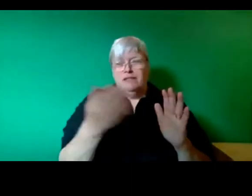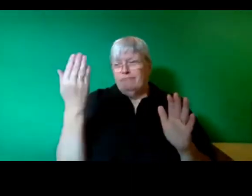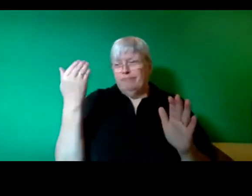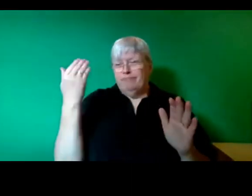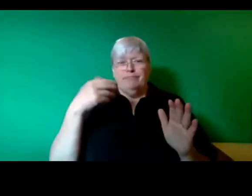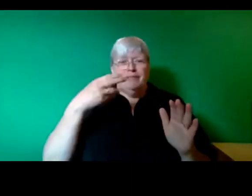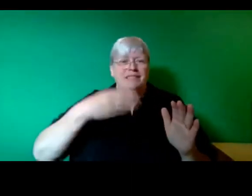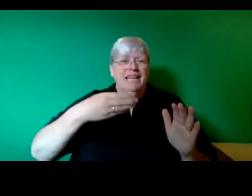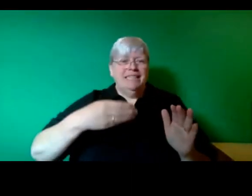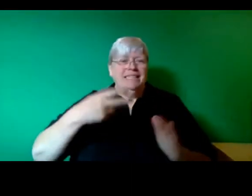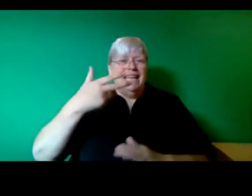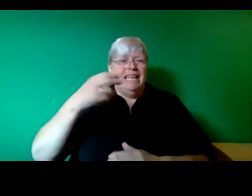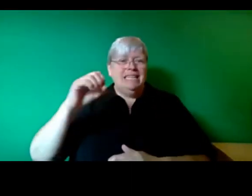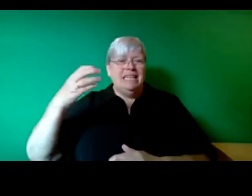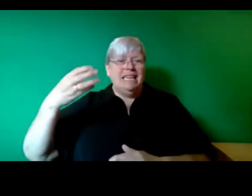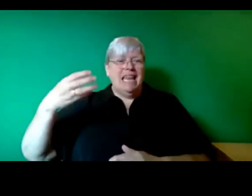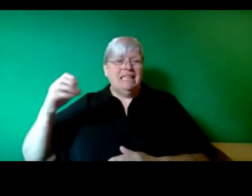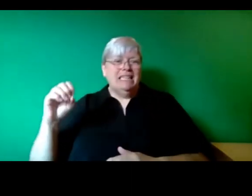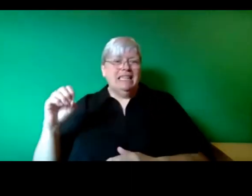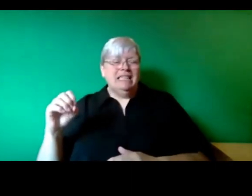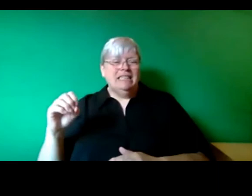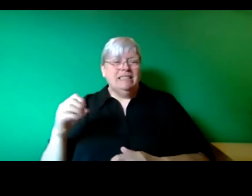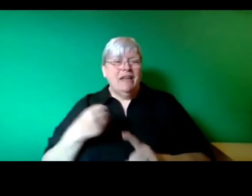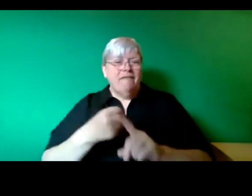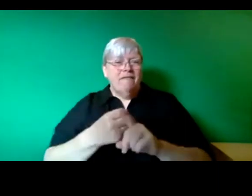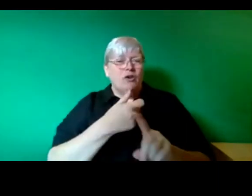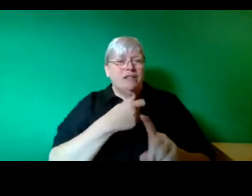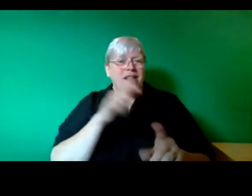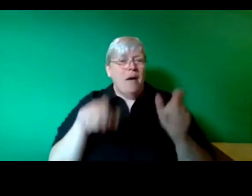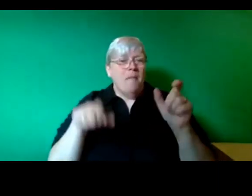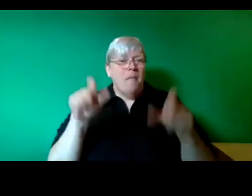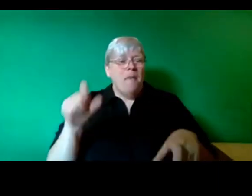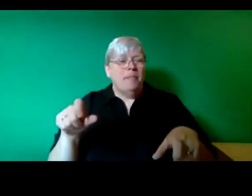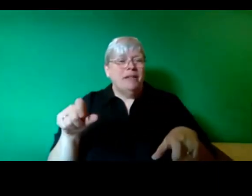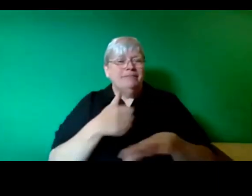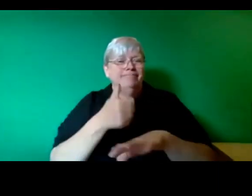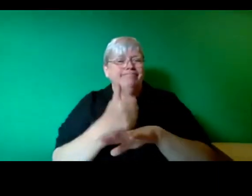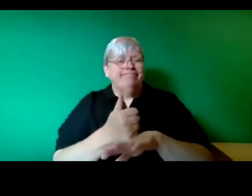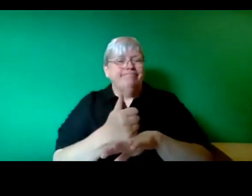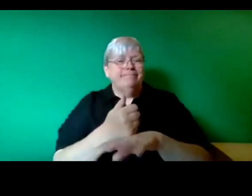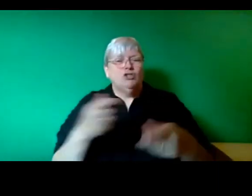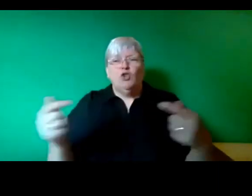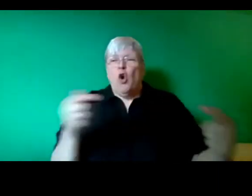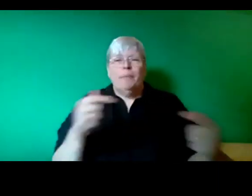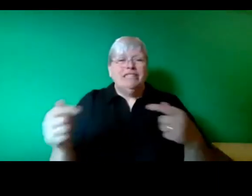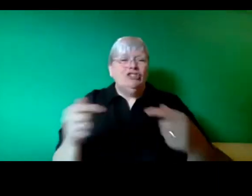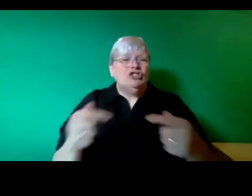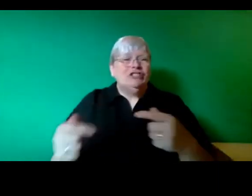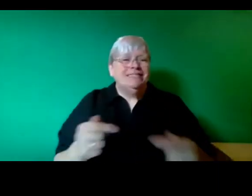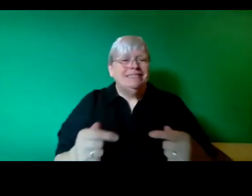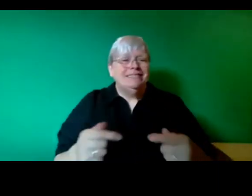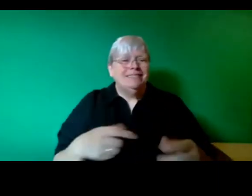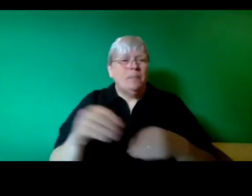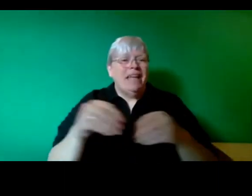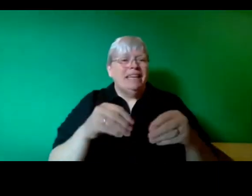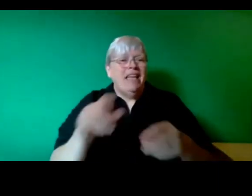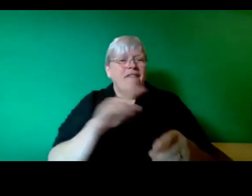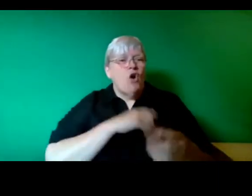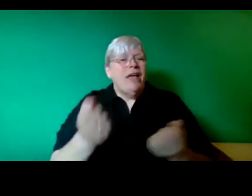public institutions to compete in these so-called markets for energy and the more energy they sell